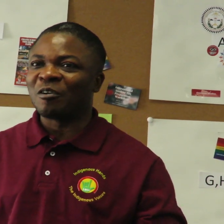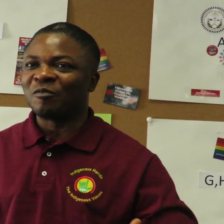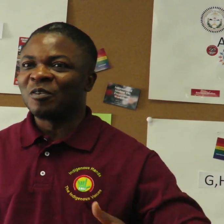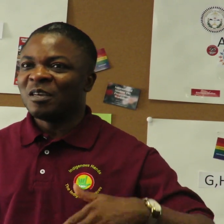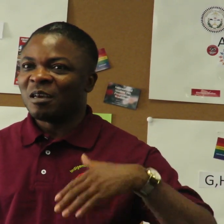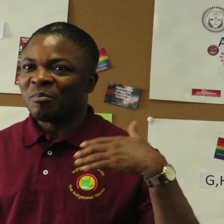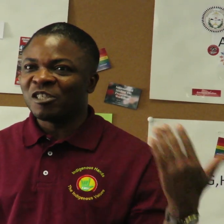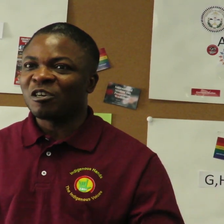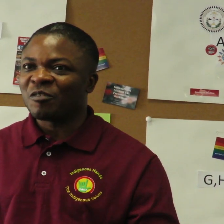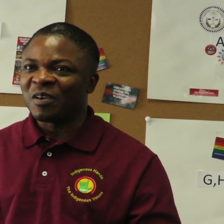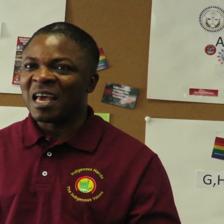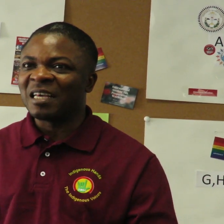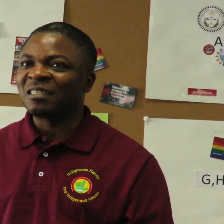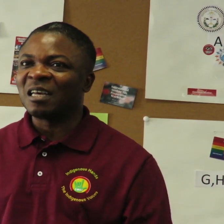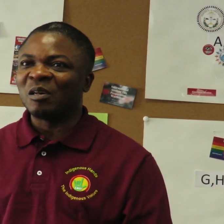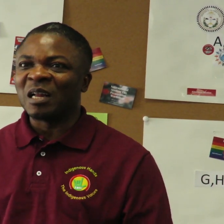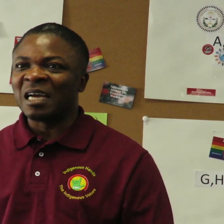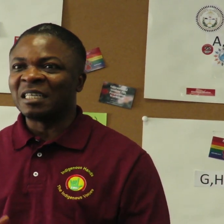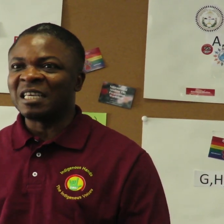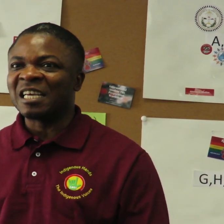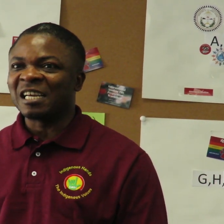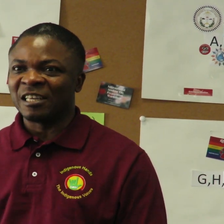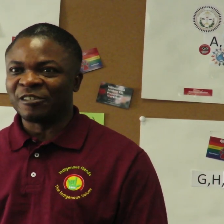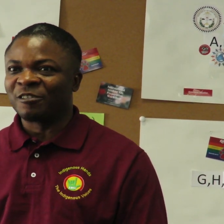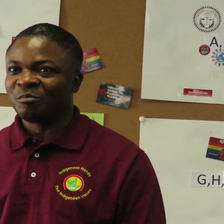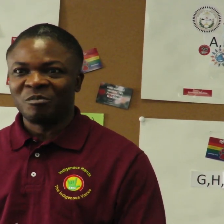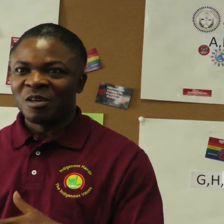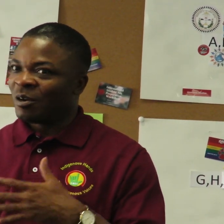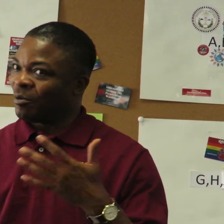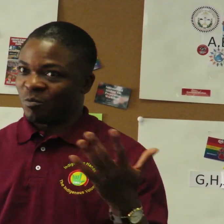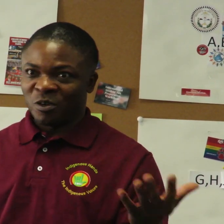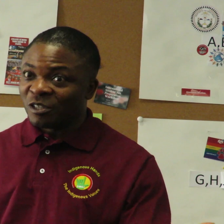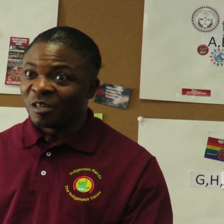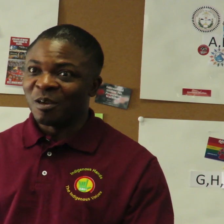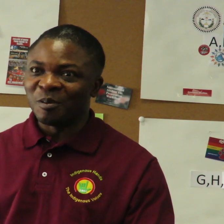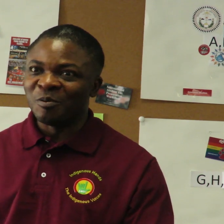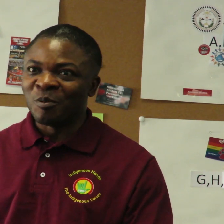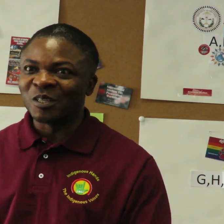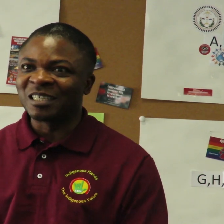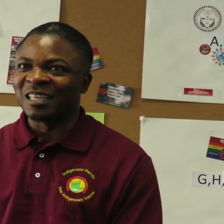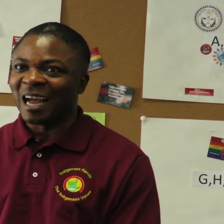of a mixture of SL and English, which in most